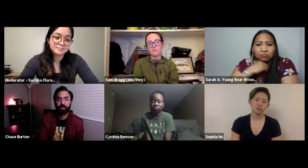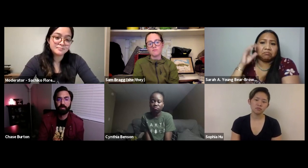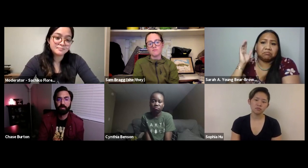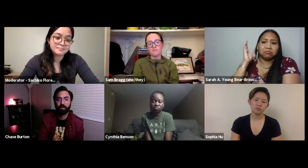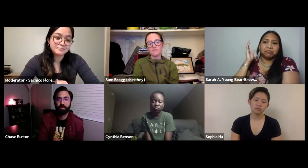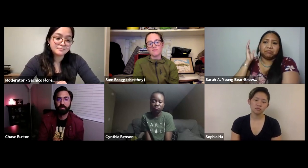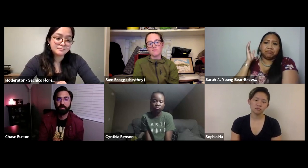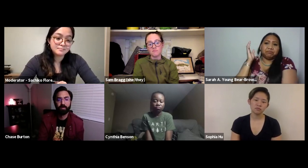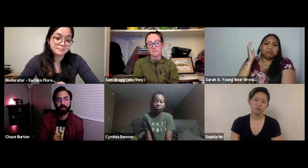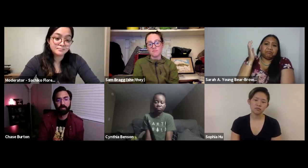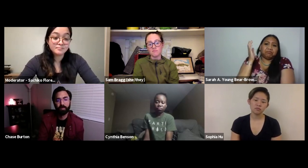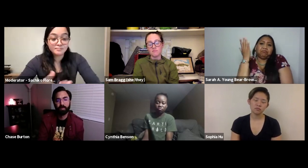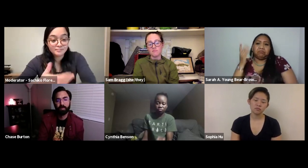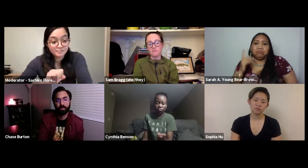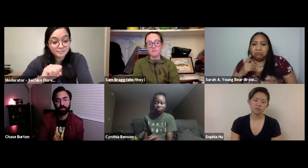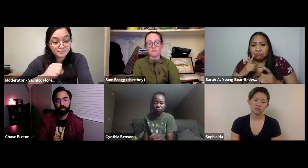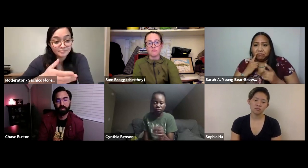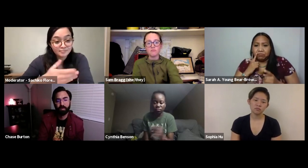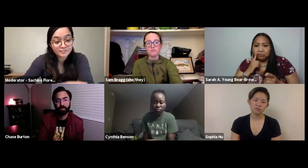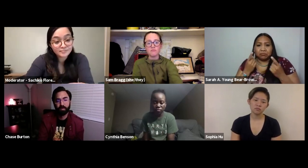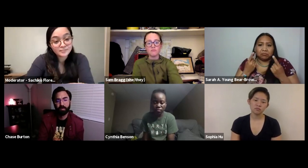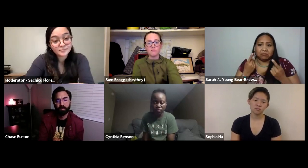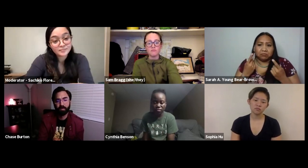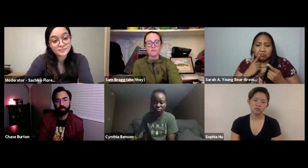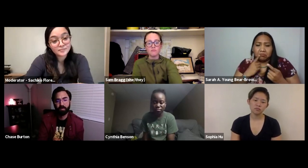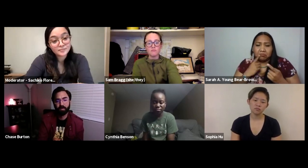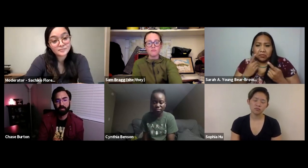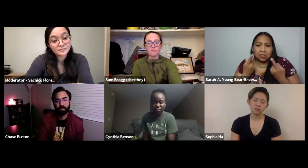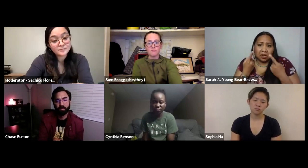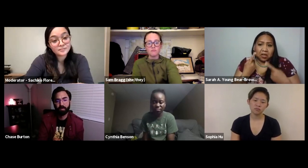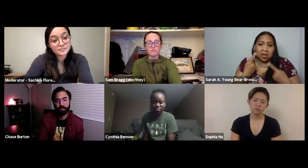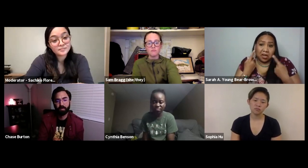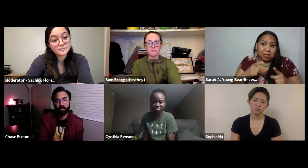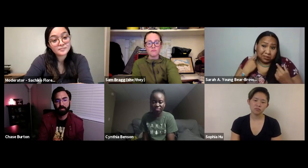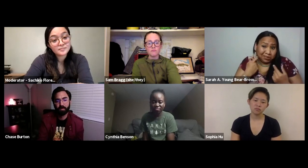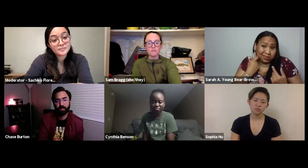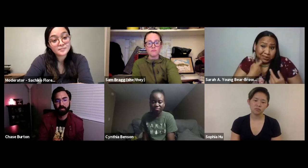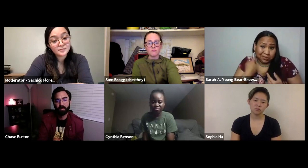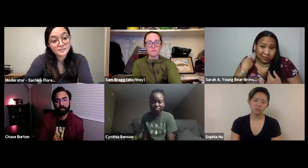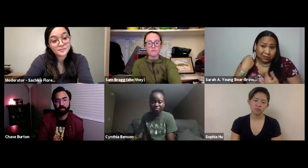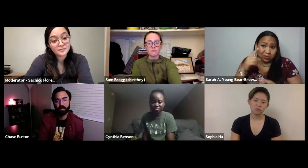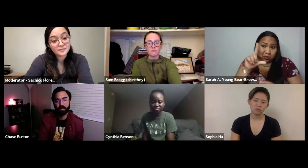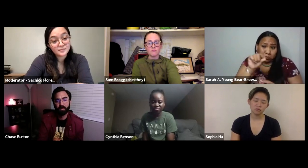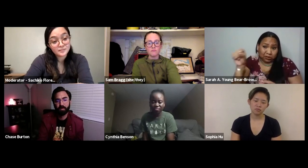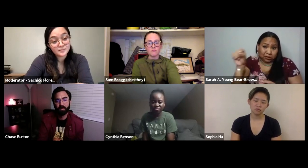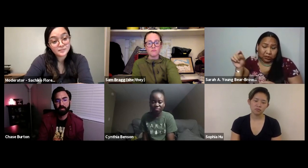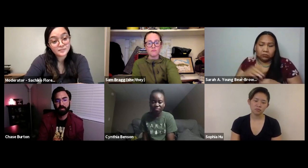if you felt that way. SARAH: Yeah sure I can. I mean it just happened